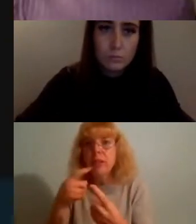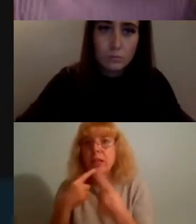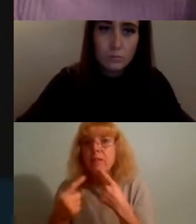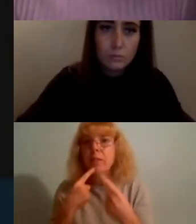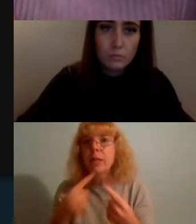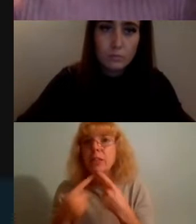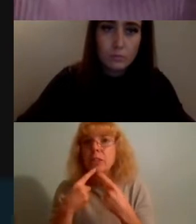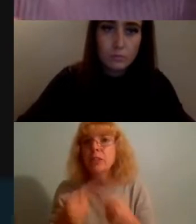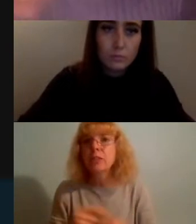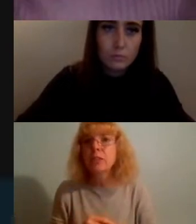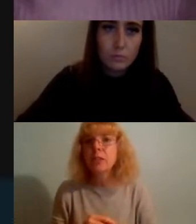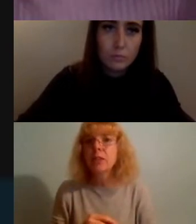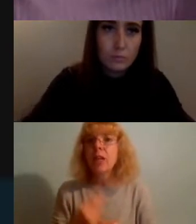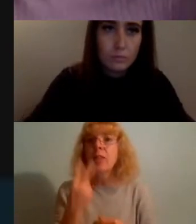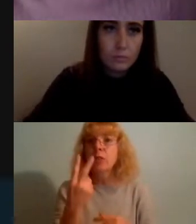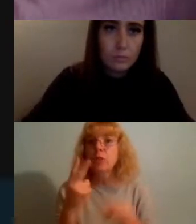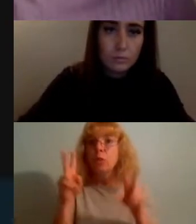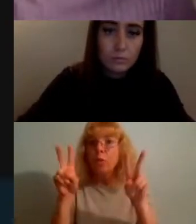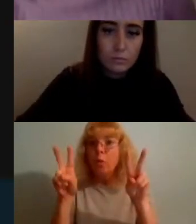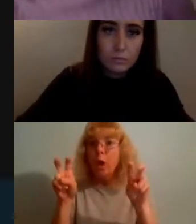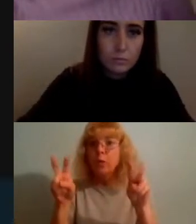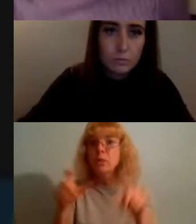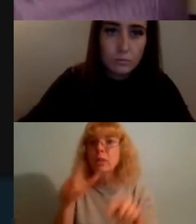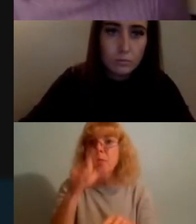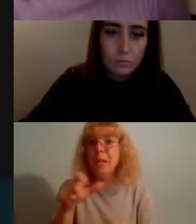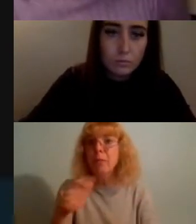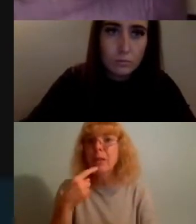these are two quotes of things that people have said to me since the release of this film